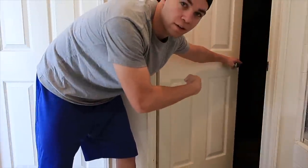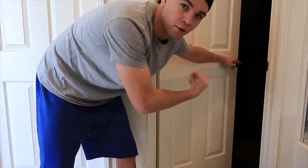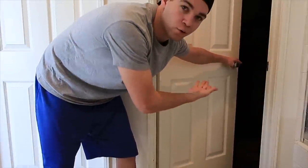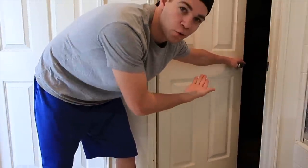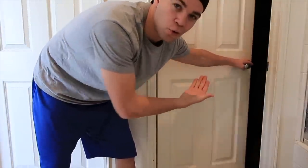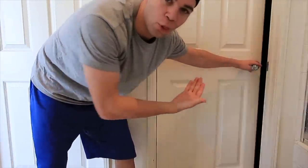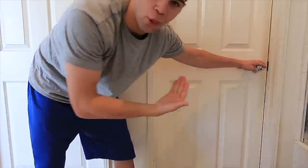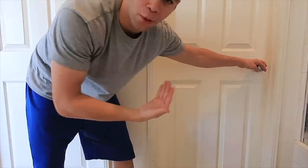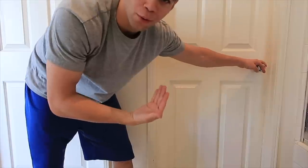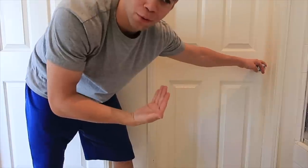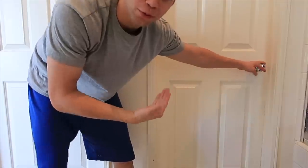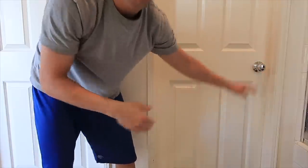Door closed